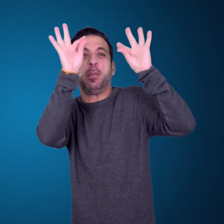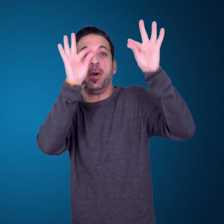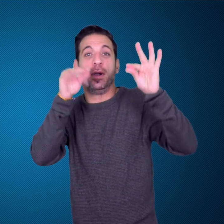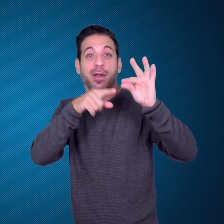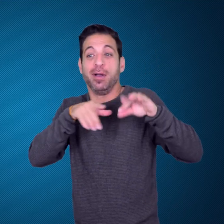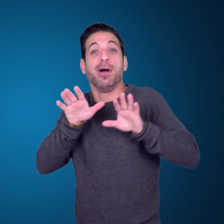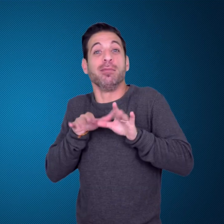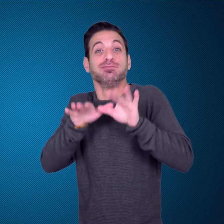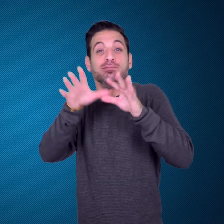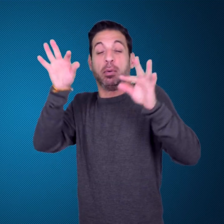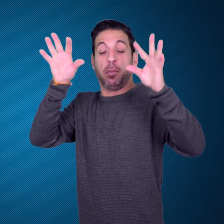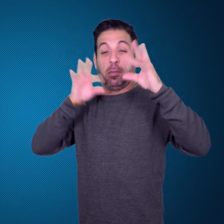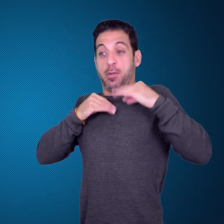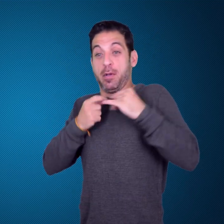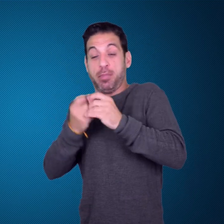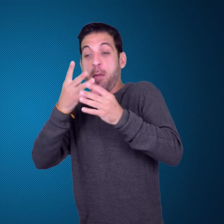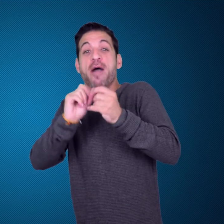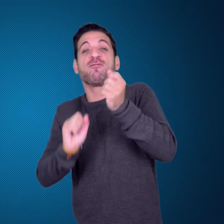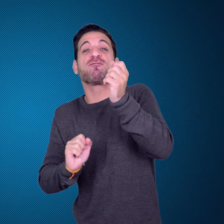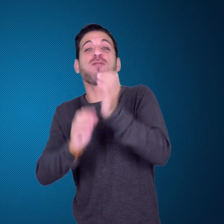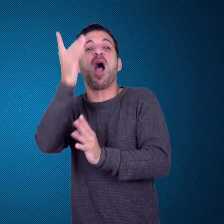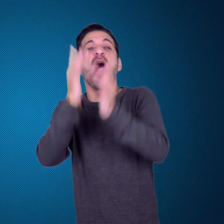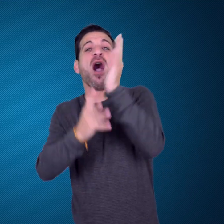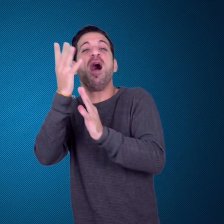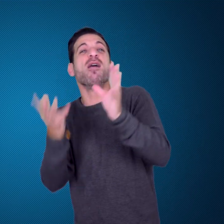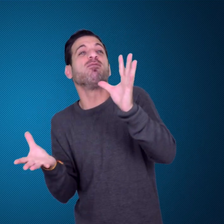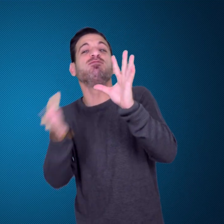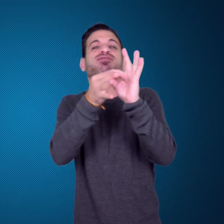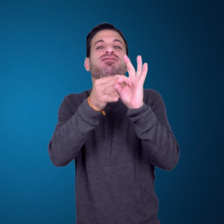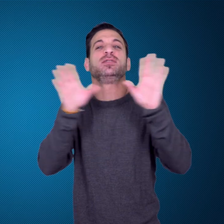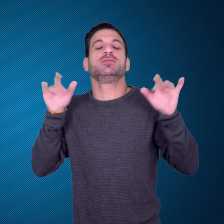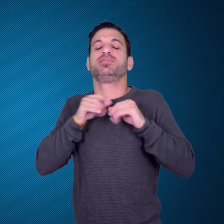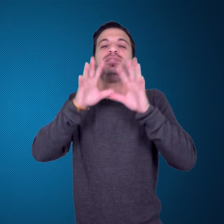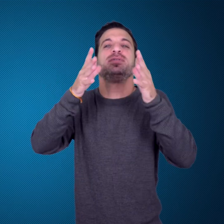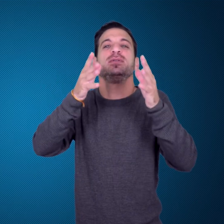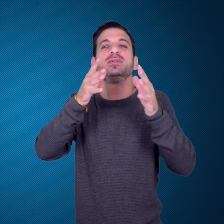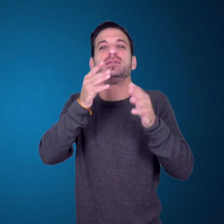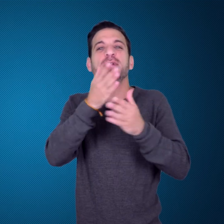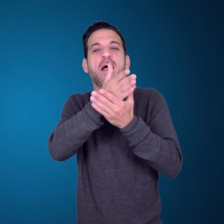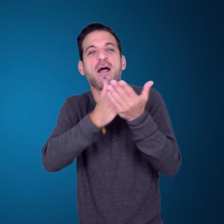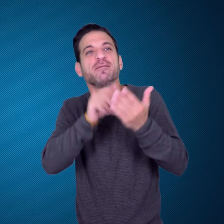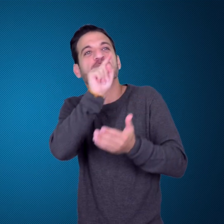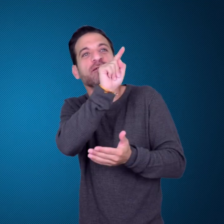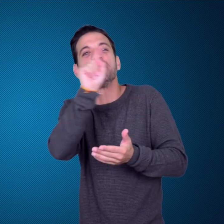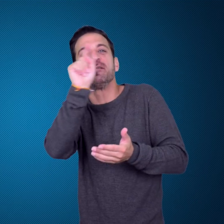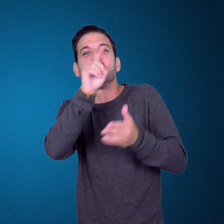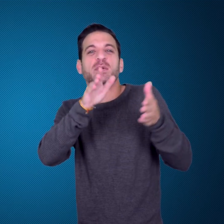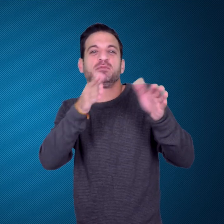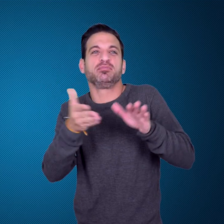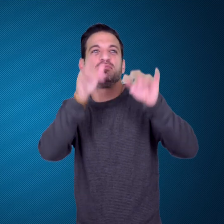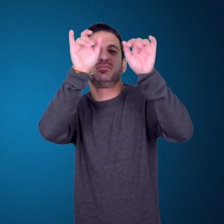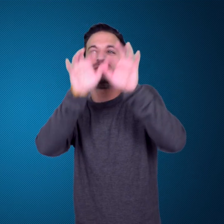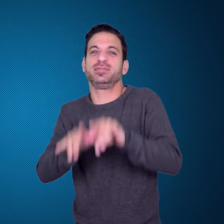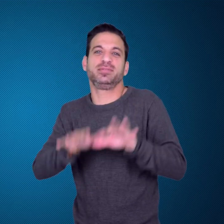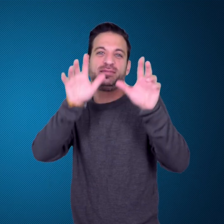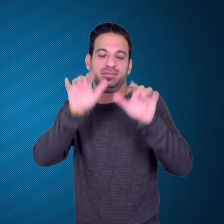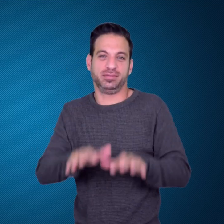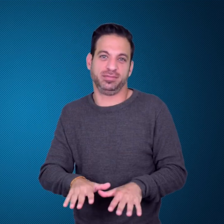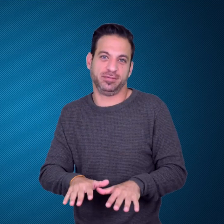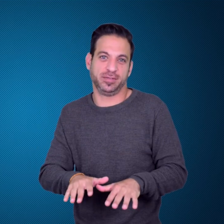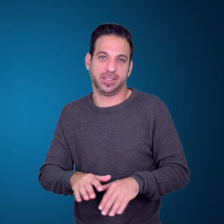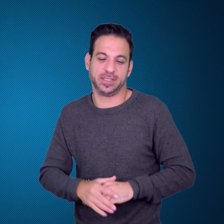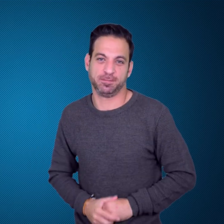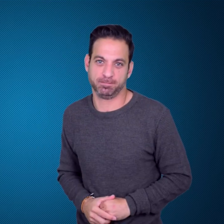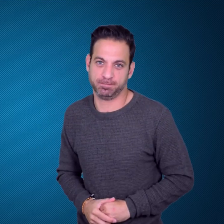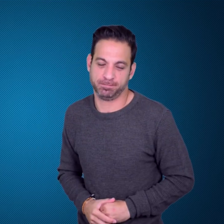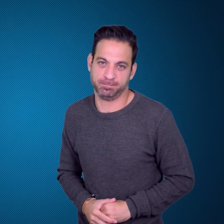the cauldron was lit some of the birds were burned to death.